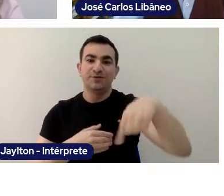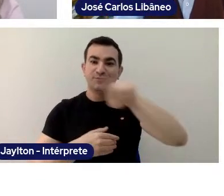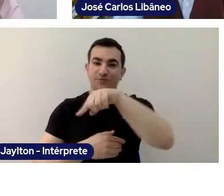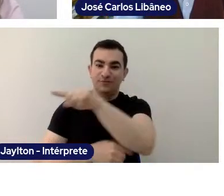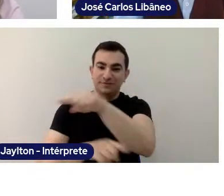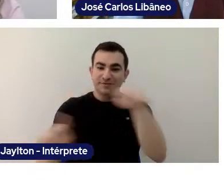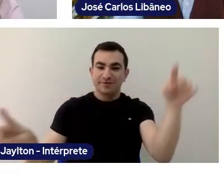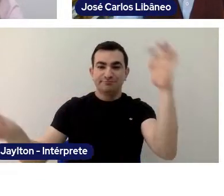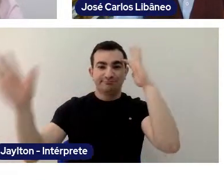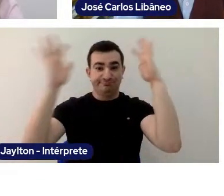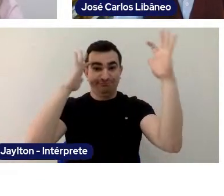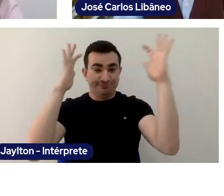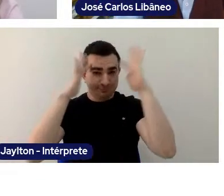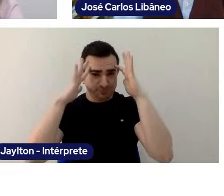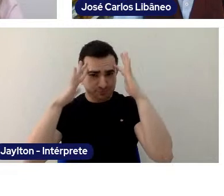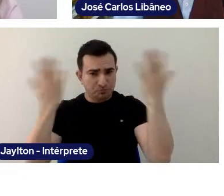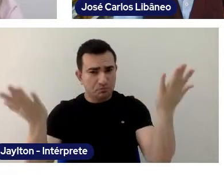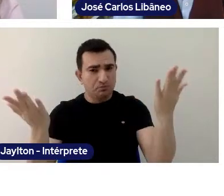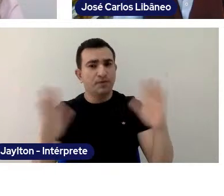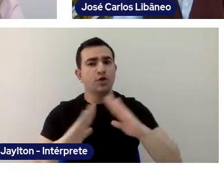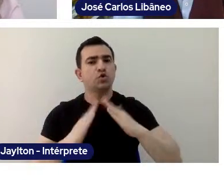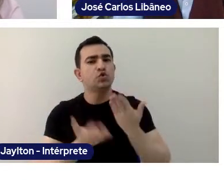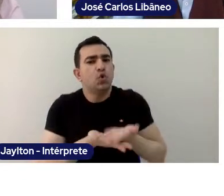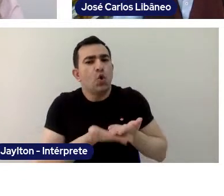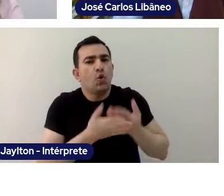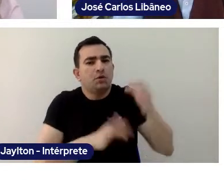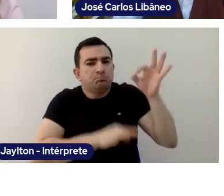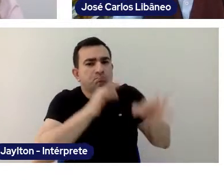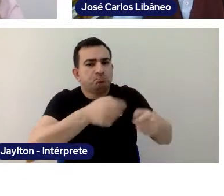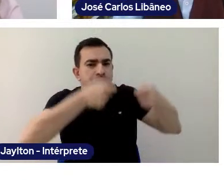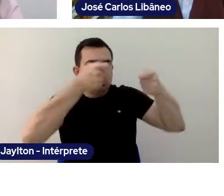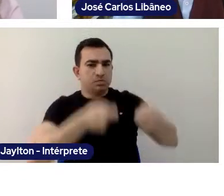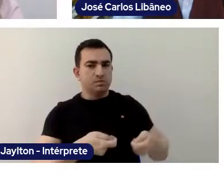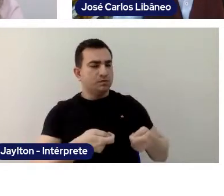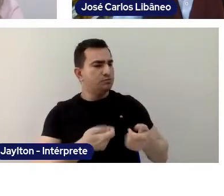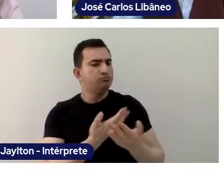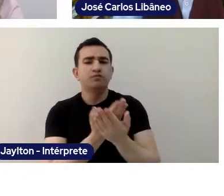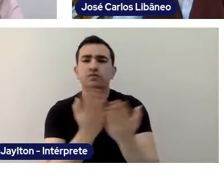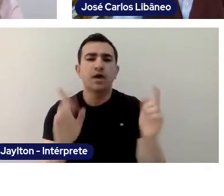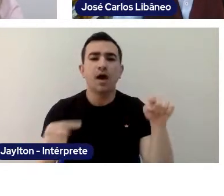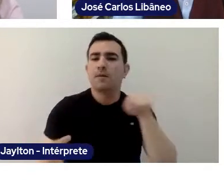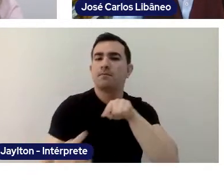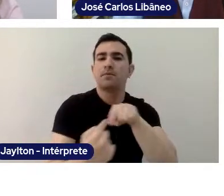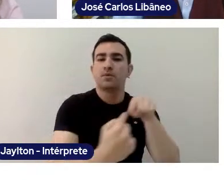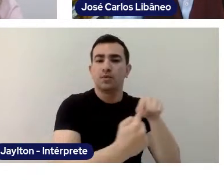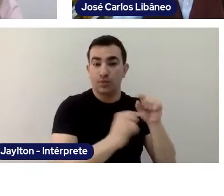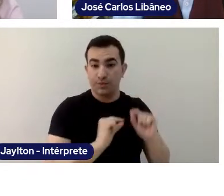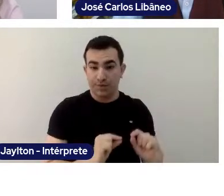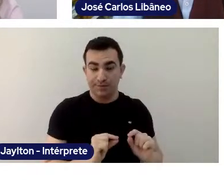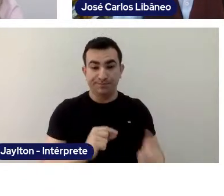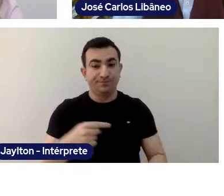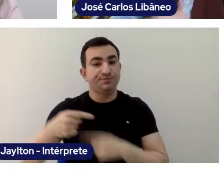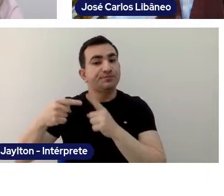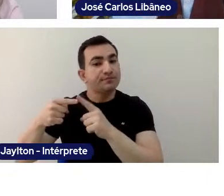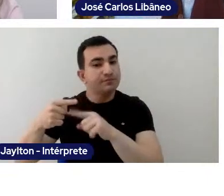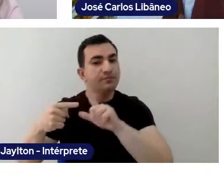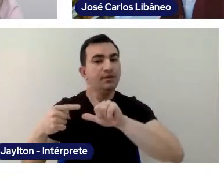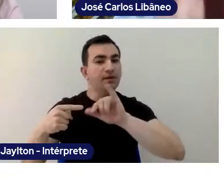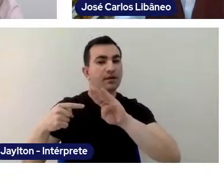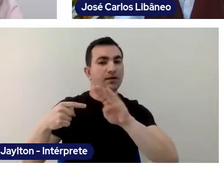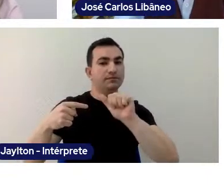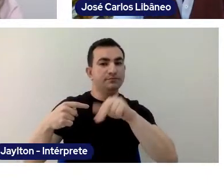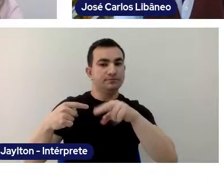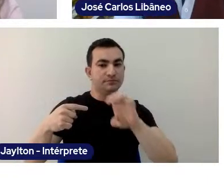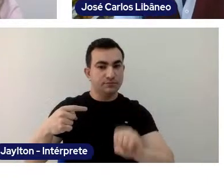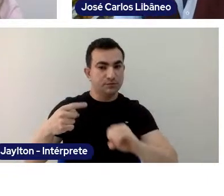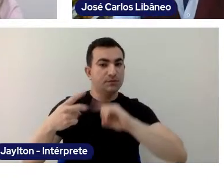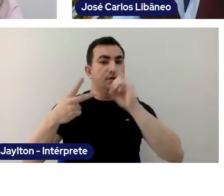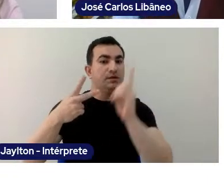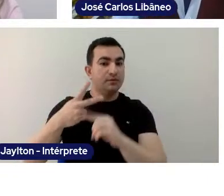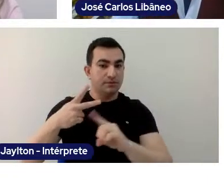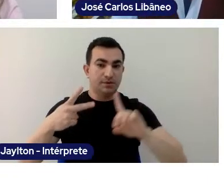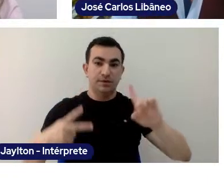what is a fair educational system? So, let's start with professor Libâneo, and then professor Daniel.